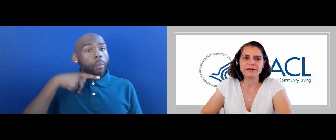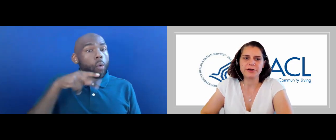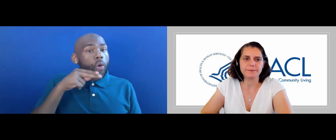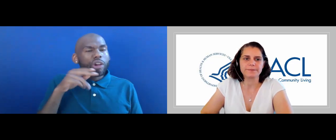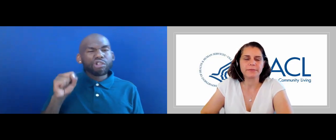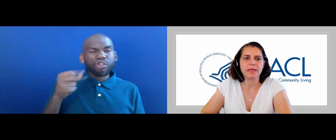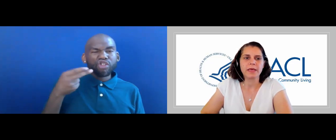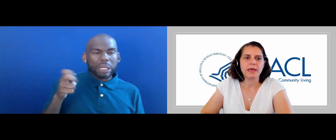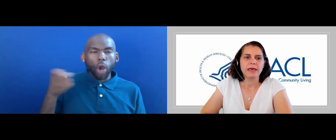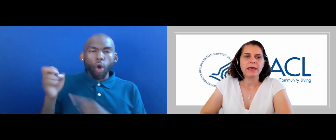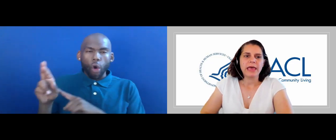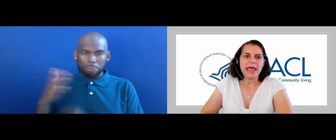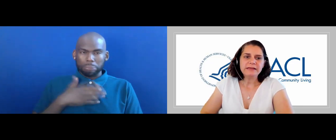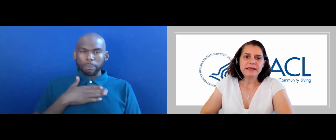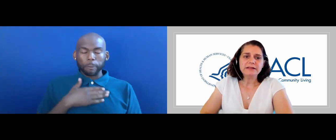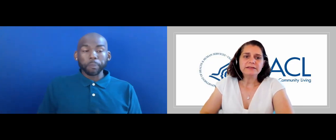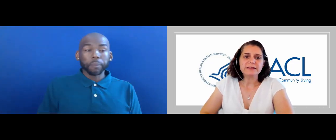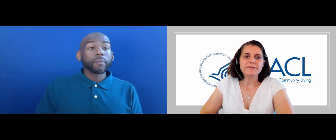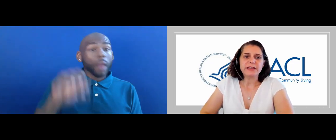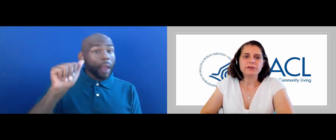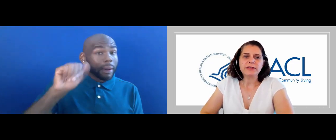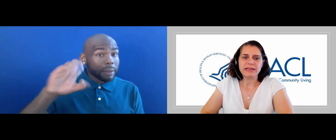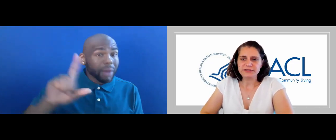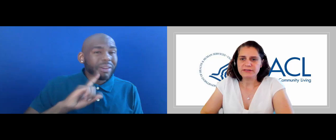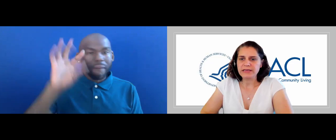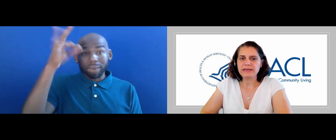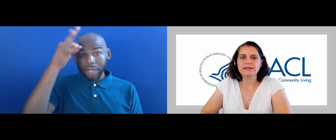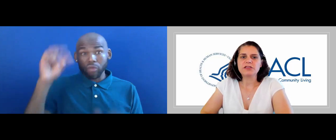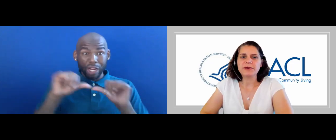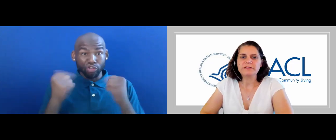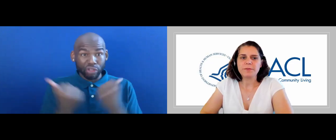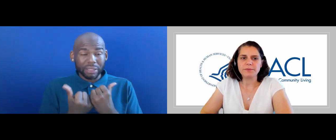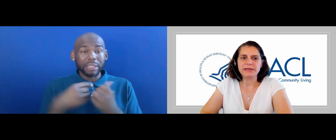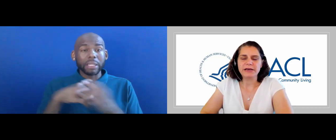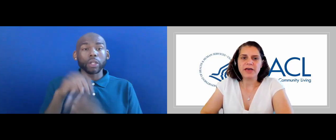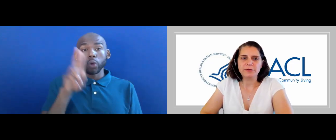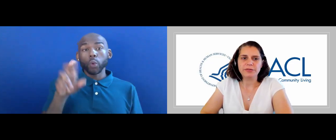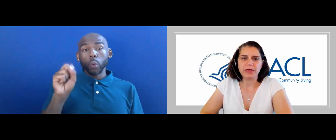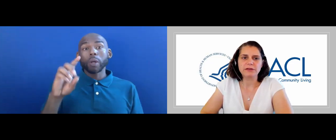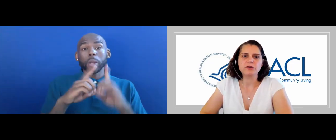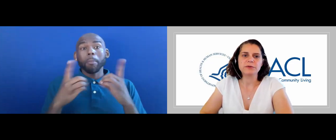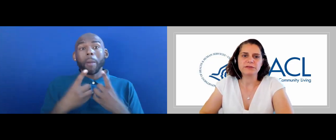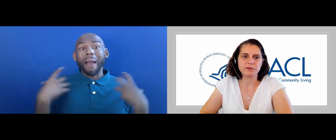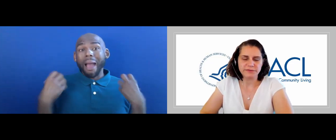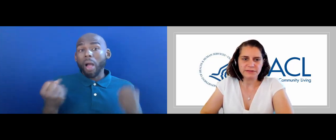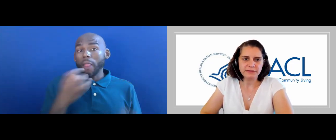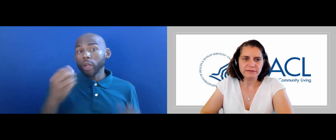ACL IS THE FEDERAL AGENCY IN THE U.S. DEPARTMENT OF HEALTH AND HUMAN SERVICES.